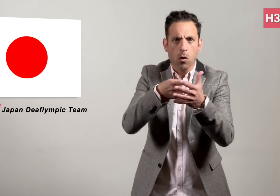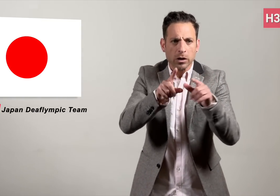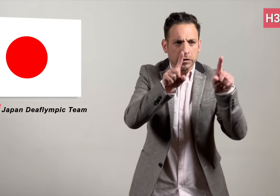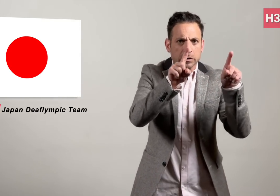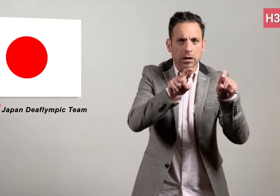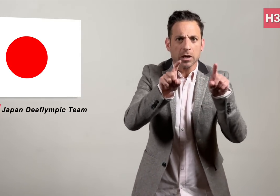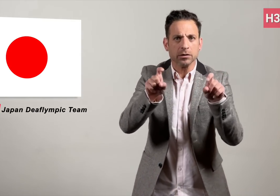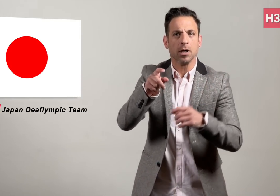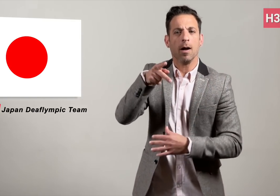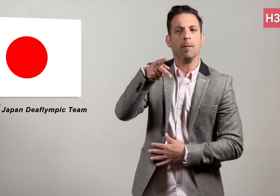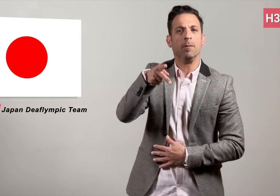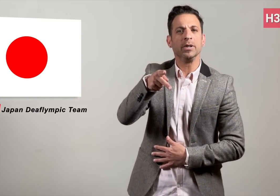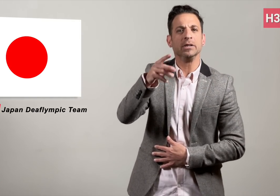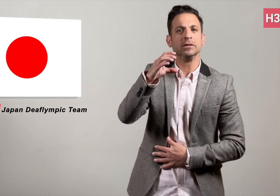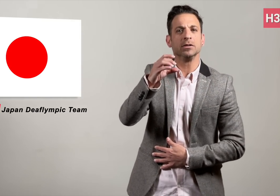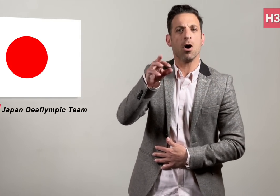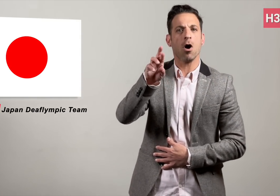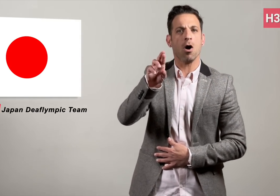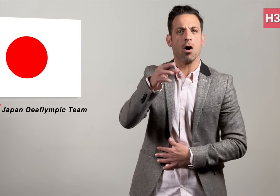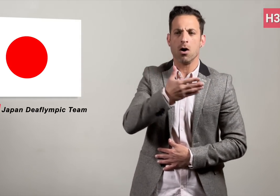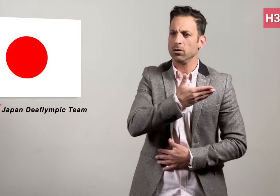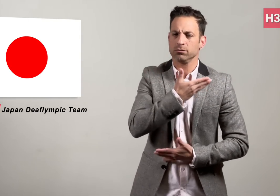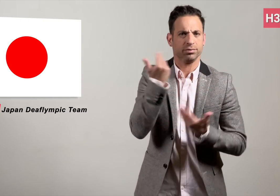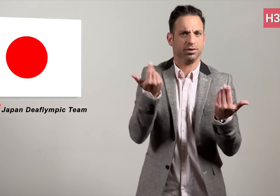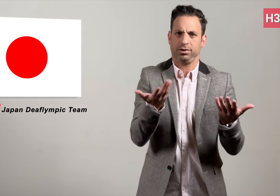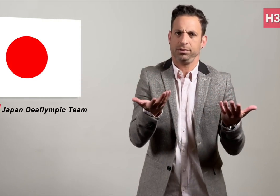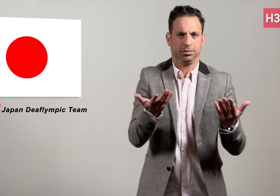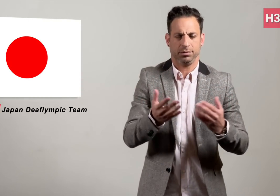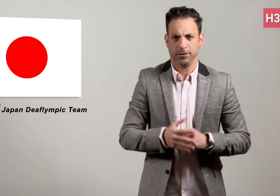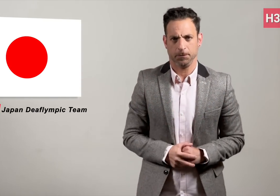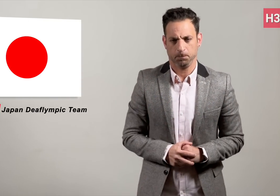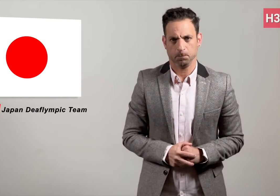or carry out PCR tests.